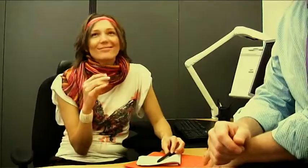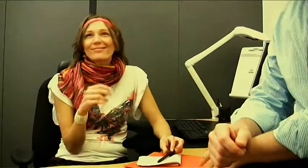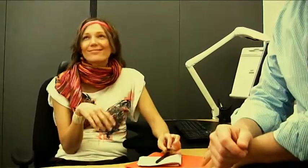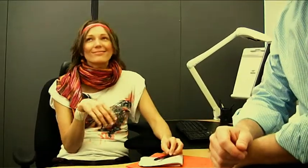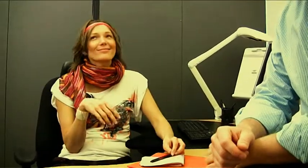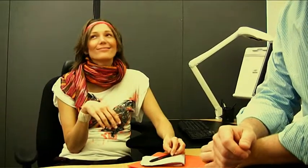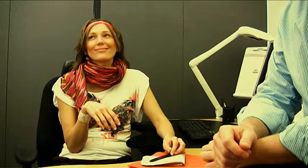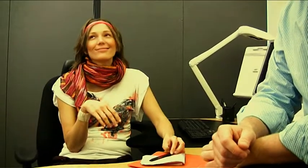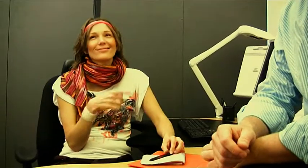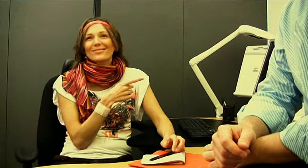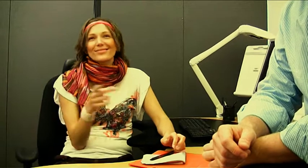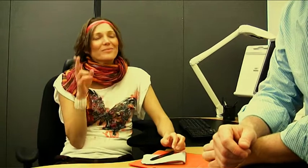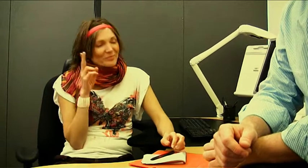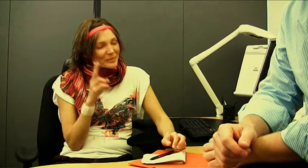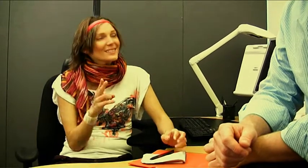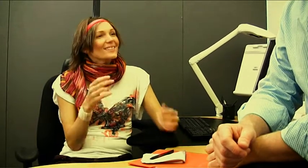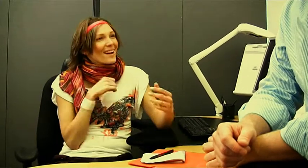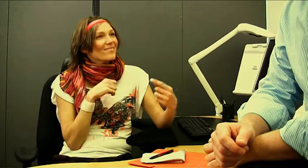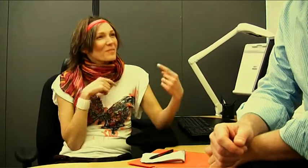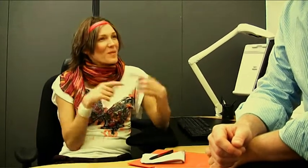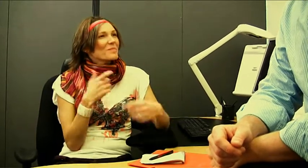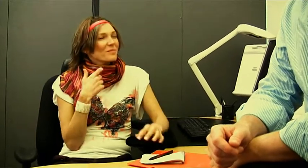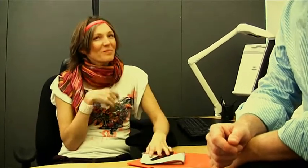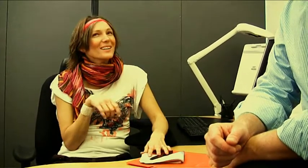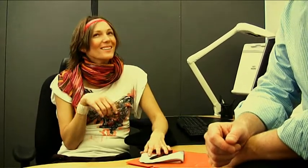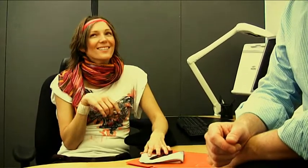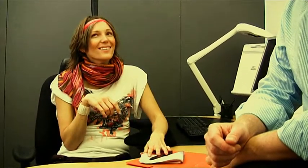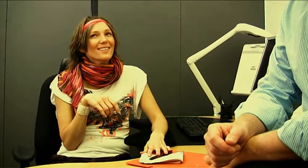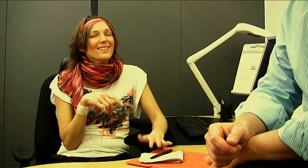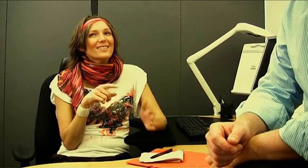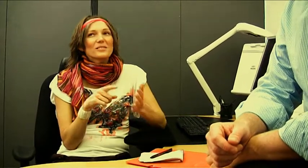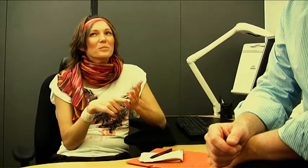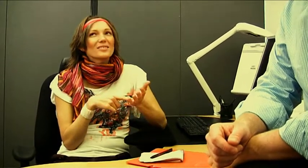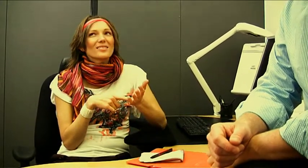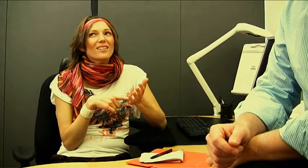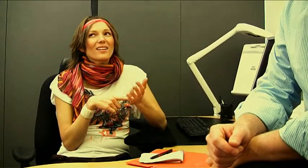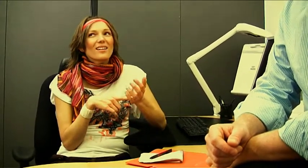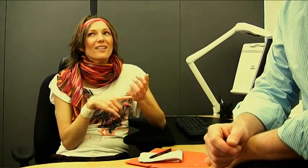Yes, you are really nice to me. Especially...